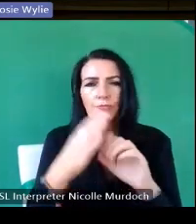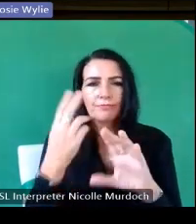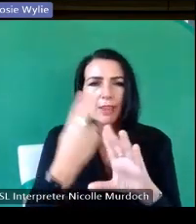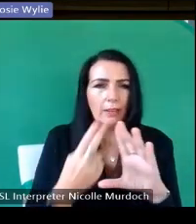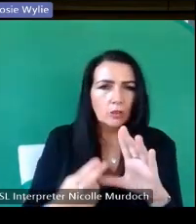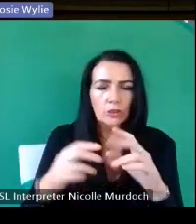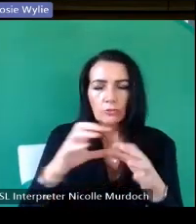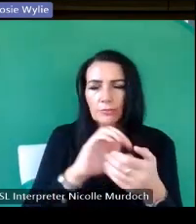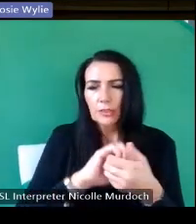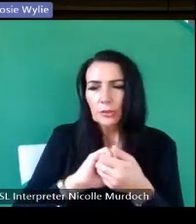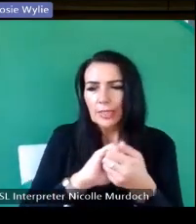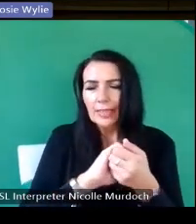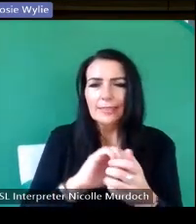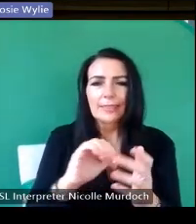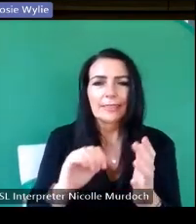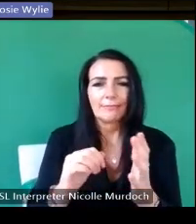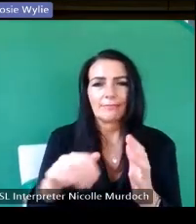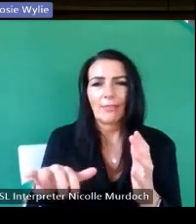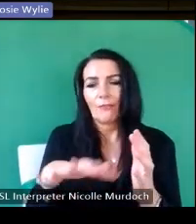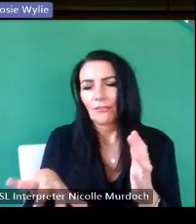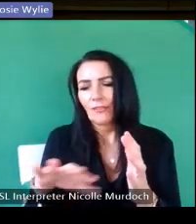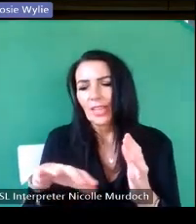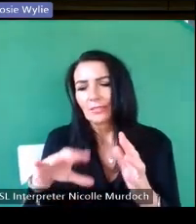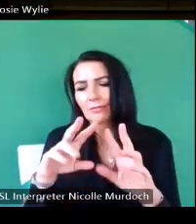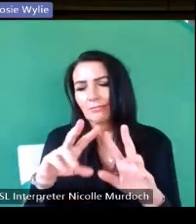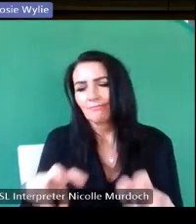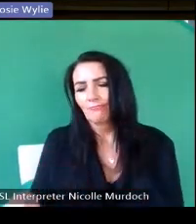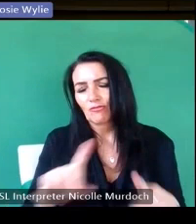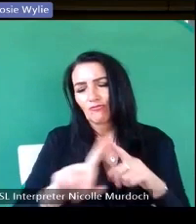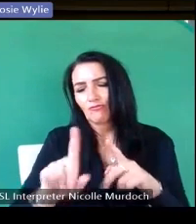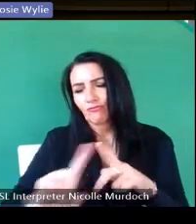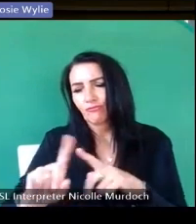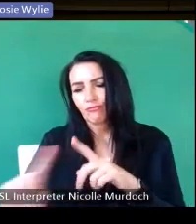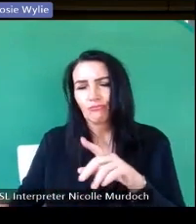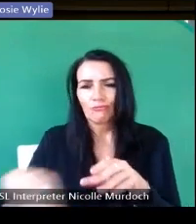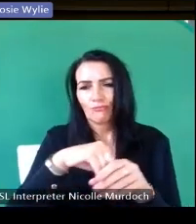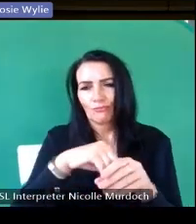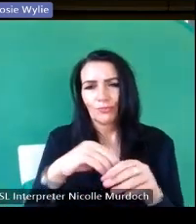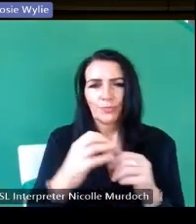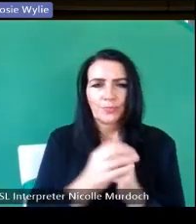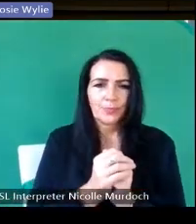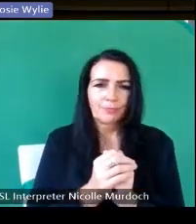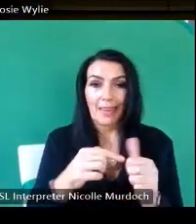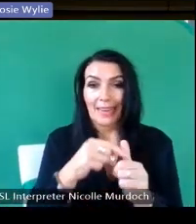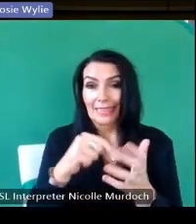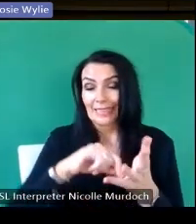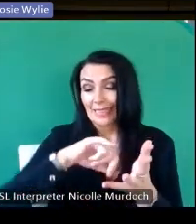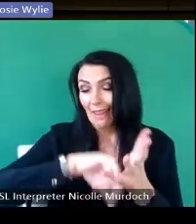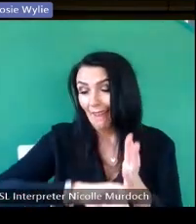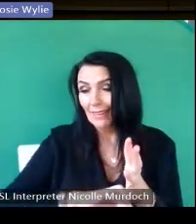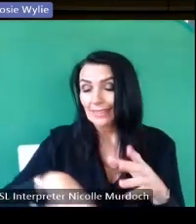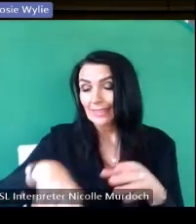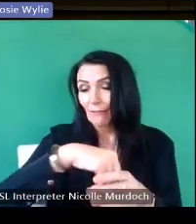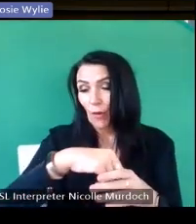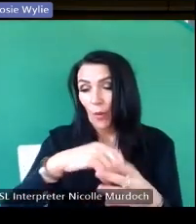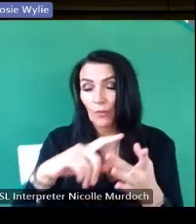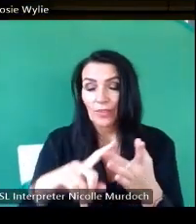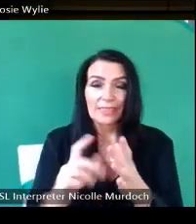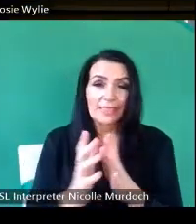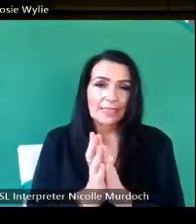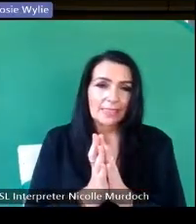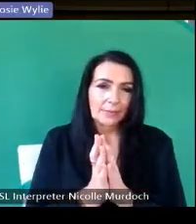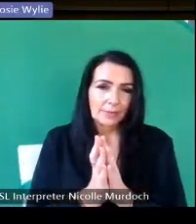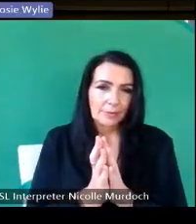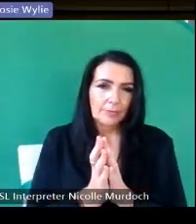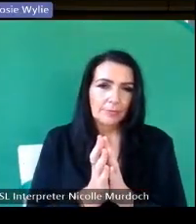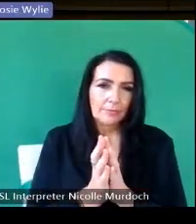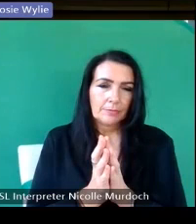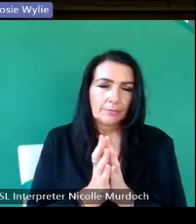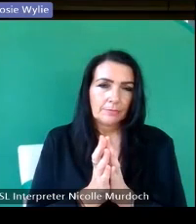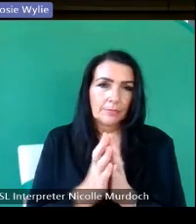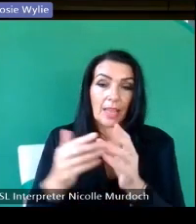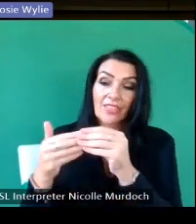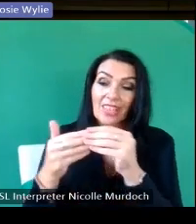AKA field archaeology um from the HS um the the um guides at Glasgow Cathedral who really